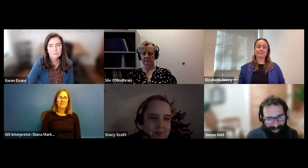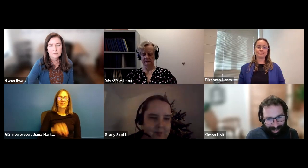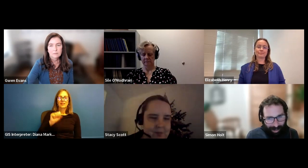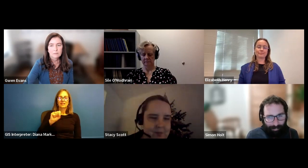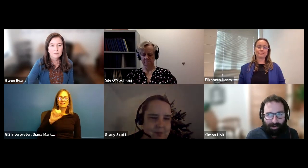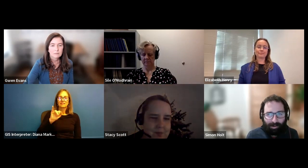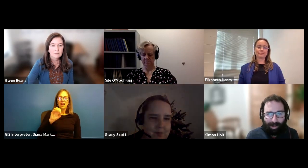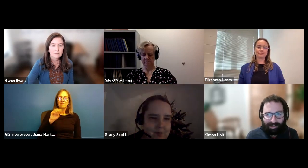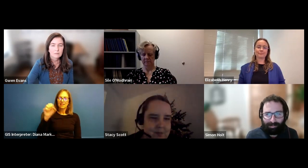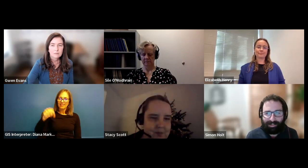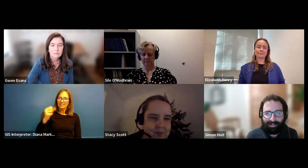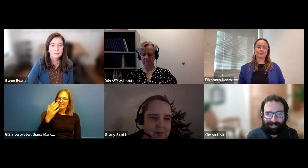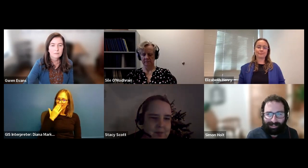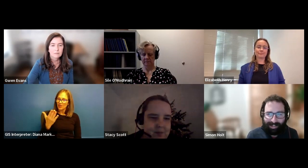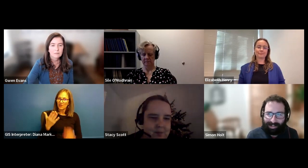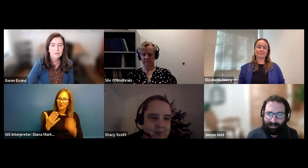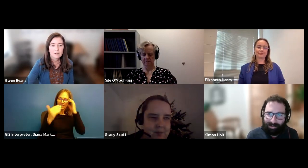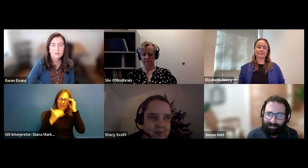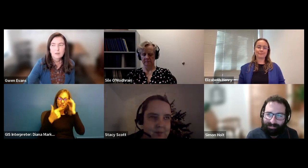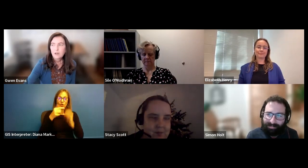Simon Holt: Um, Gwen, Do you want to take the next one?